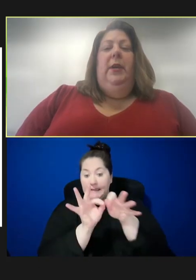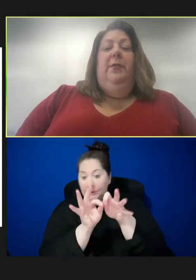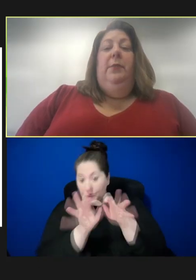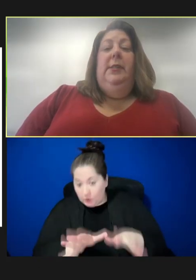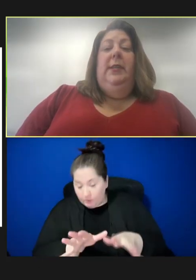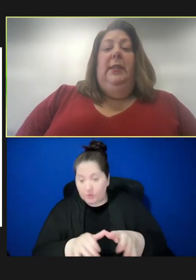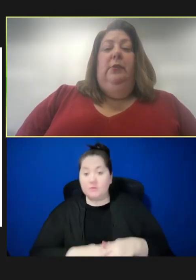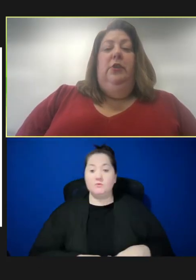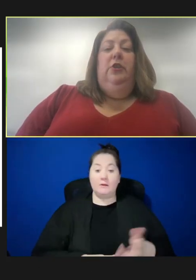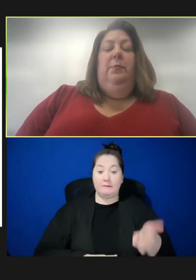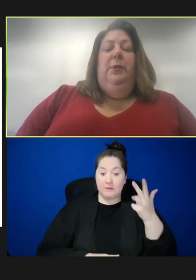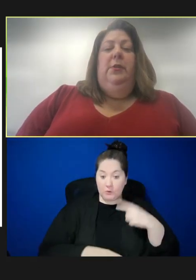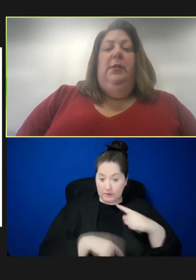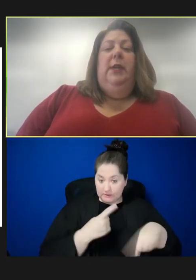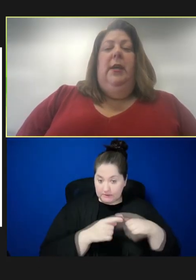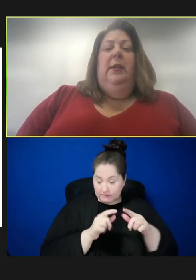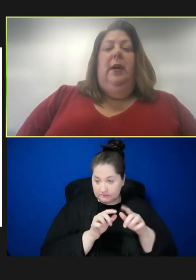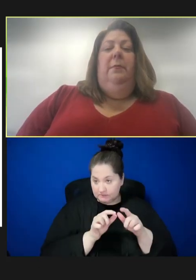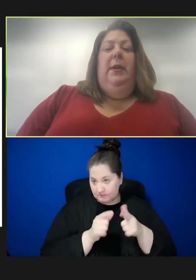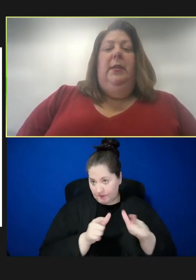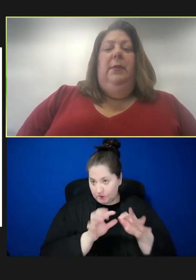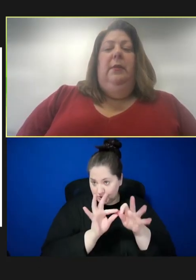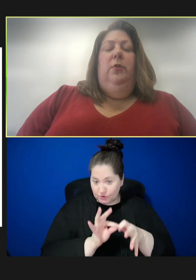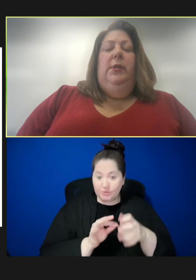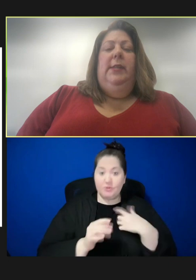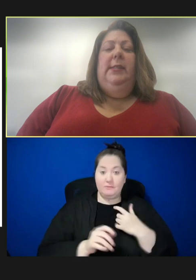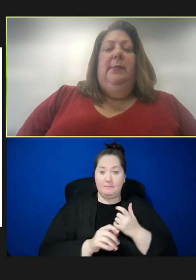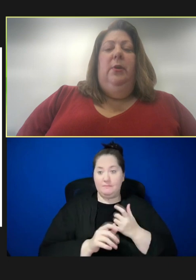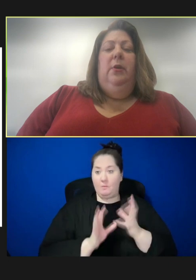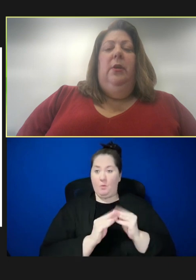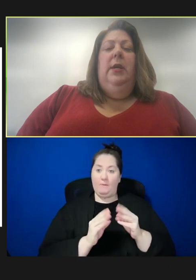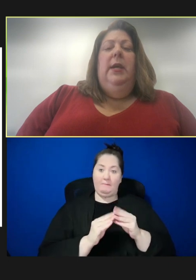have three sign language interpreters today to help make the meeting more accessible,